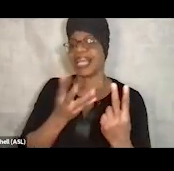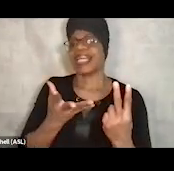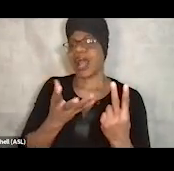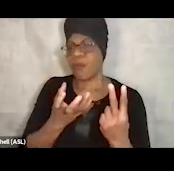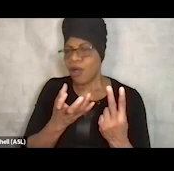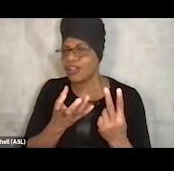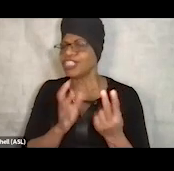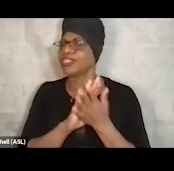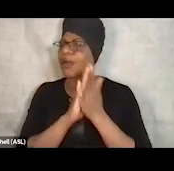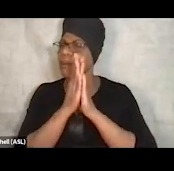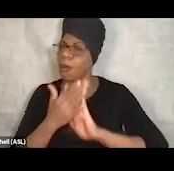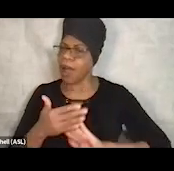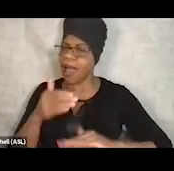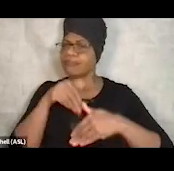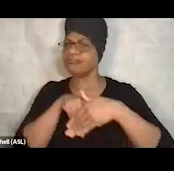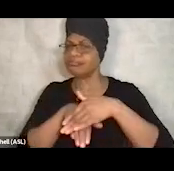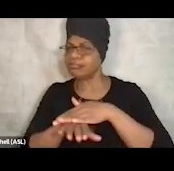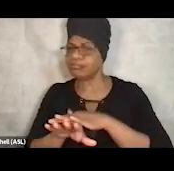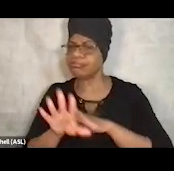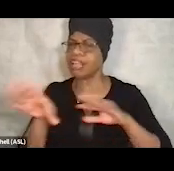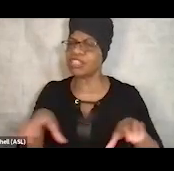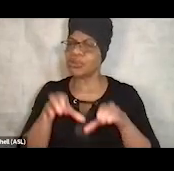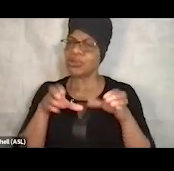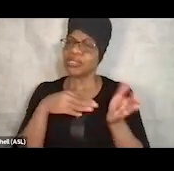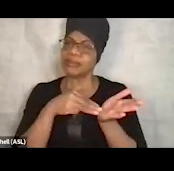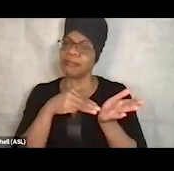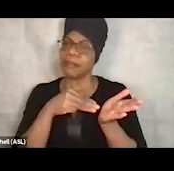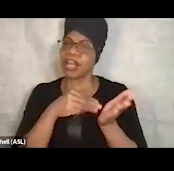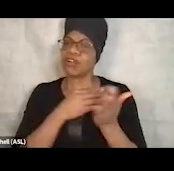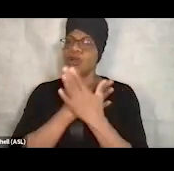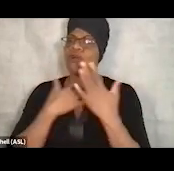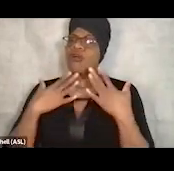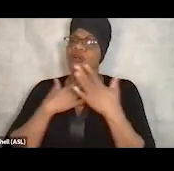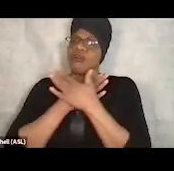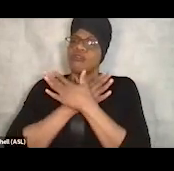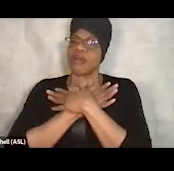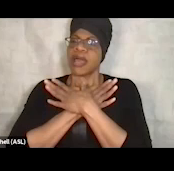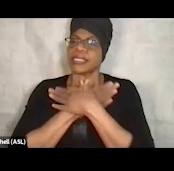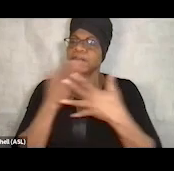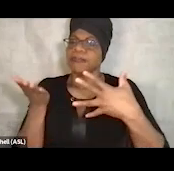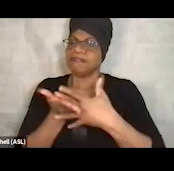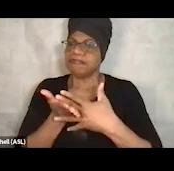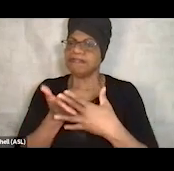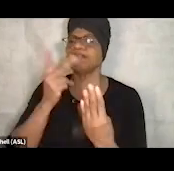and do this little medical respite program, but it just, as we sort of became ingrained